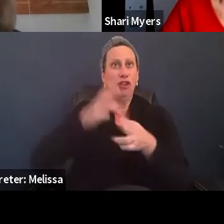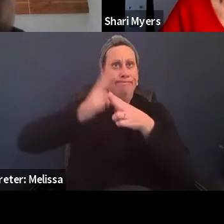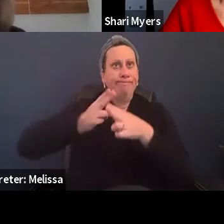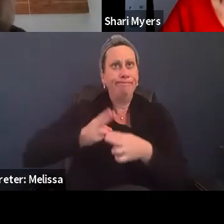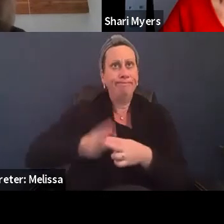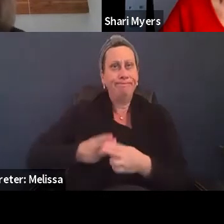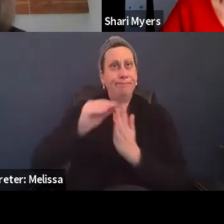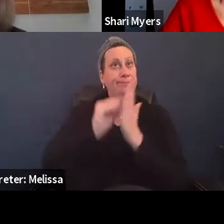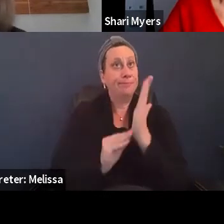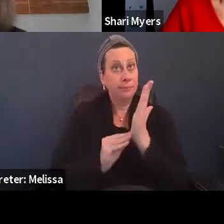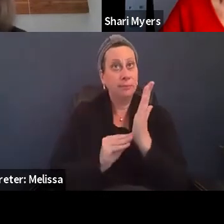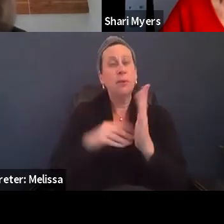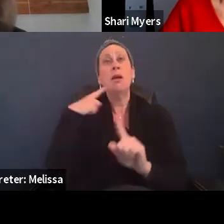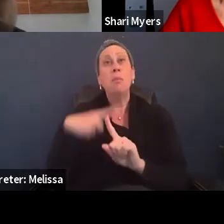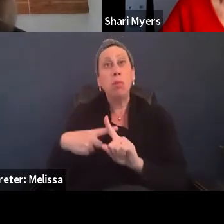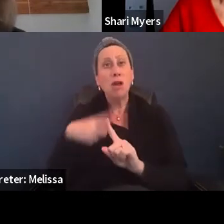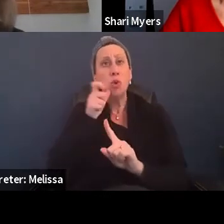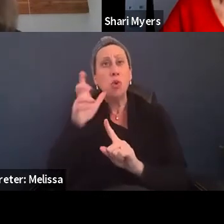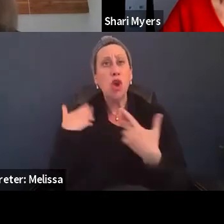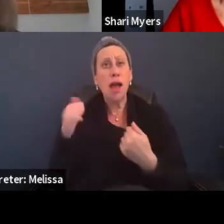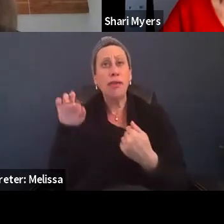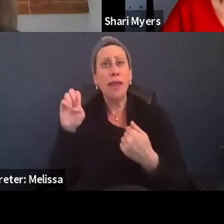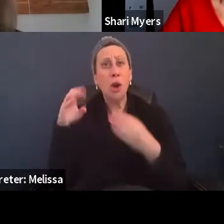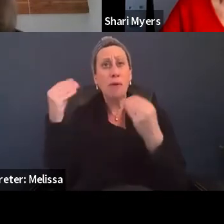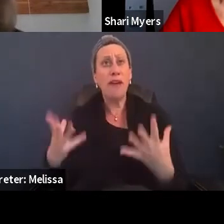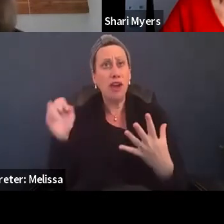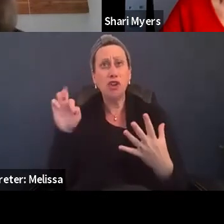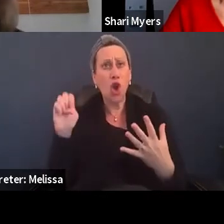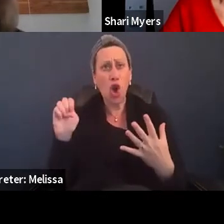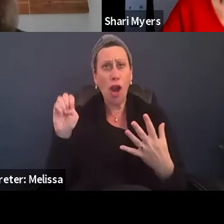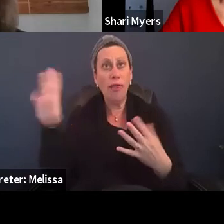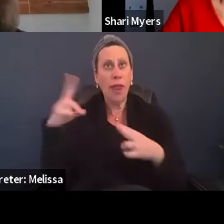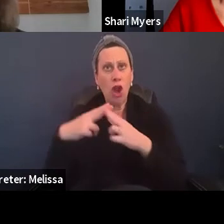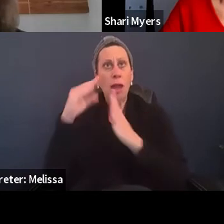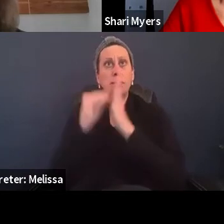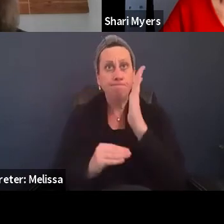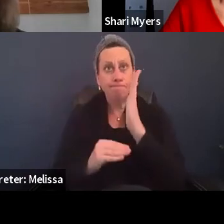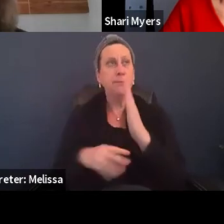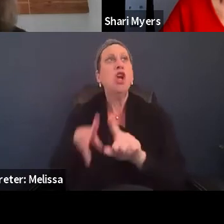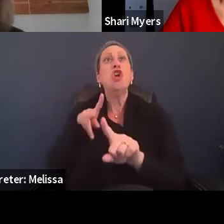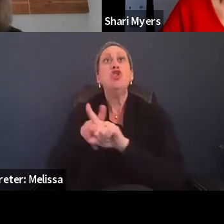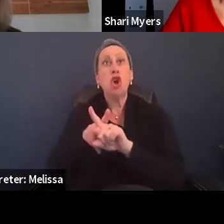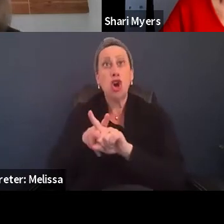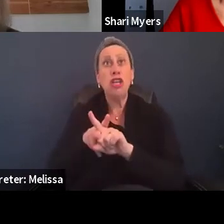Who your healthcare providers are. charging cables, extremely important.